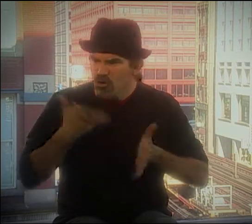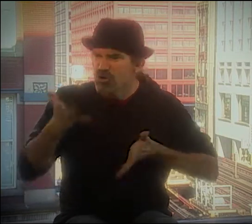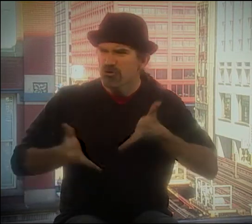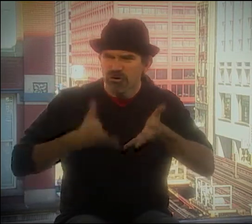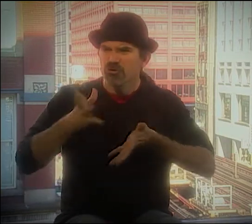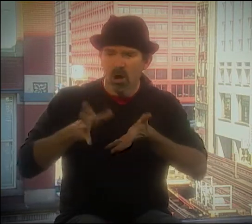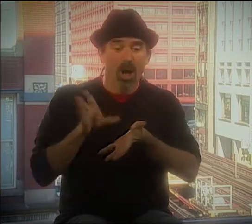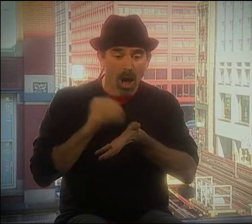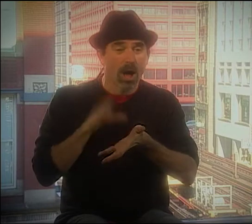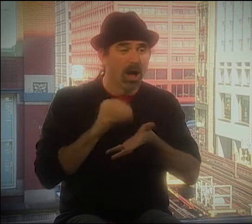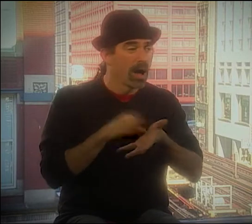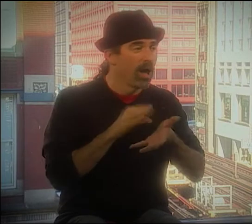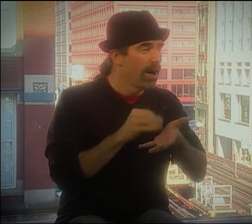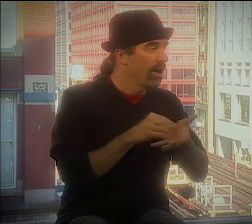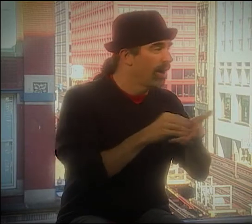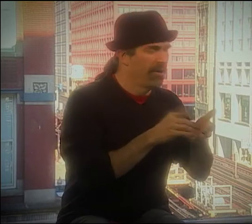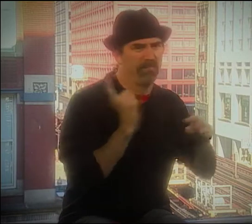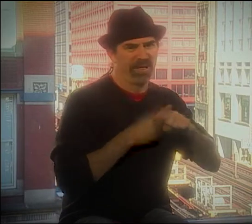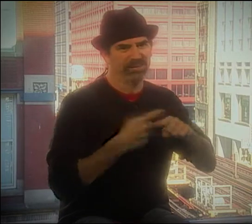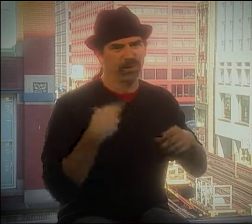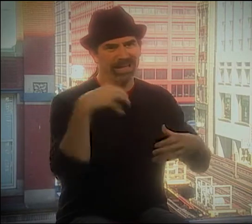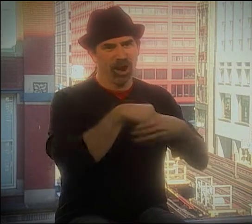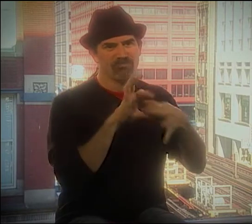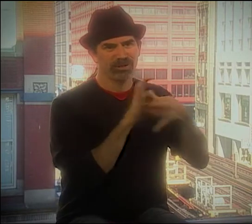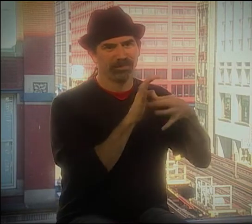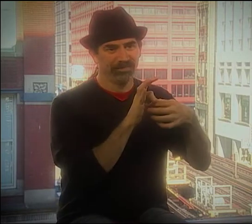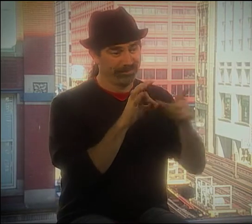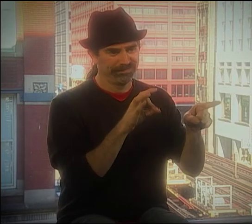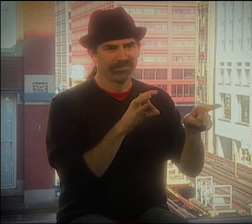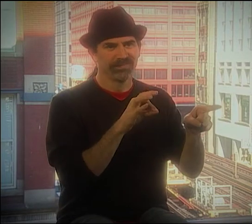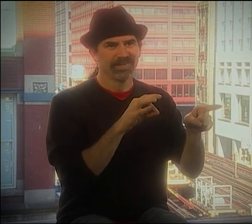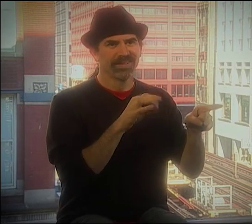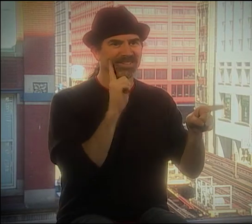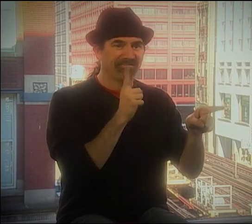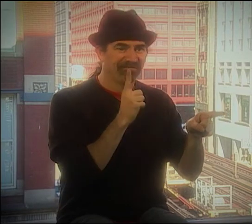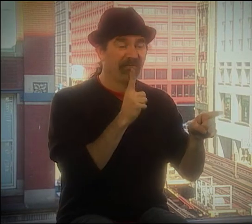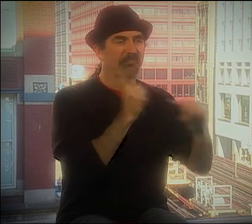GETTING INVOLVED IN THEATER AND ACTING, PLUS I WAS INVOLVED IN A RELATIONSHIP.